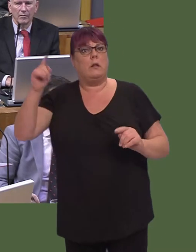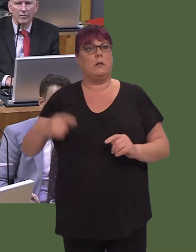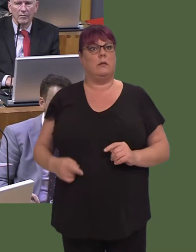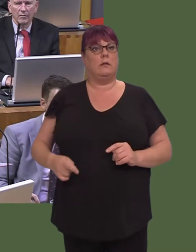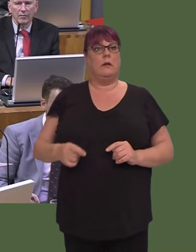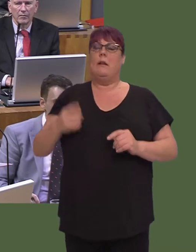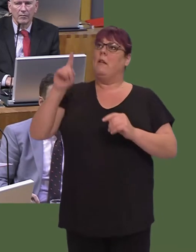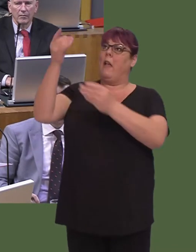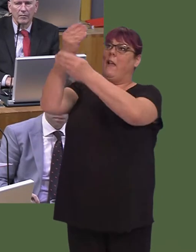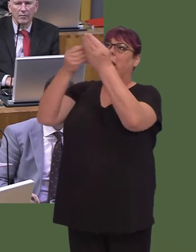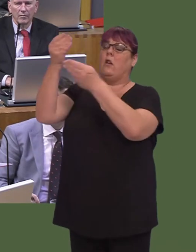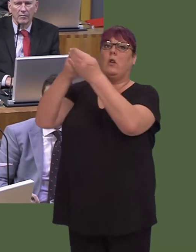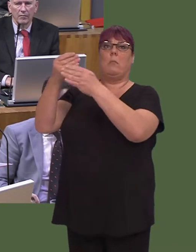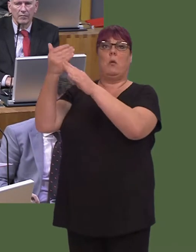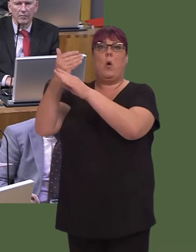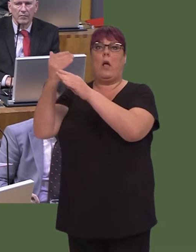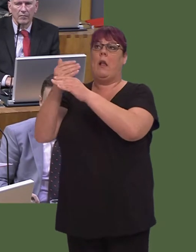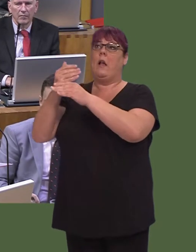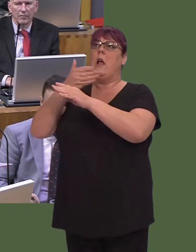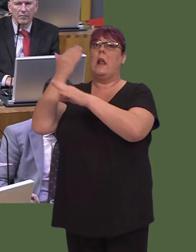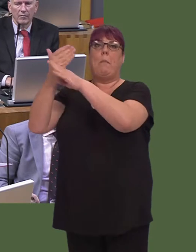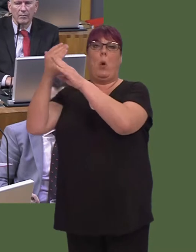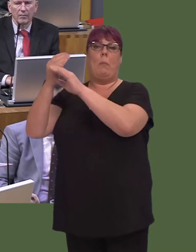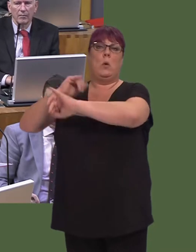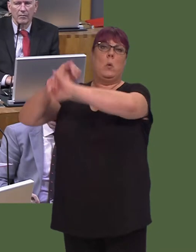These are figures we would have dreamt of not so long ago, and that shows how important